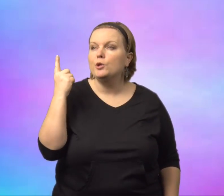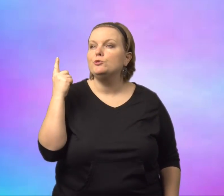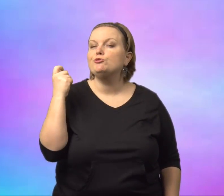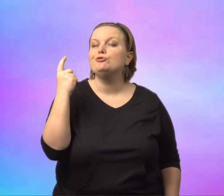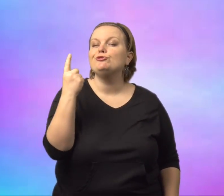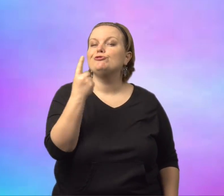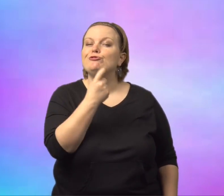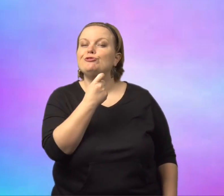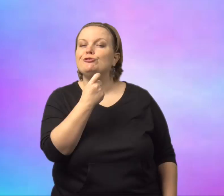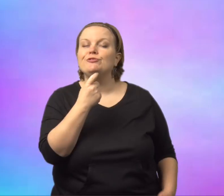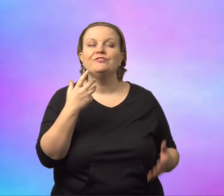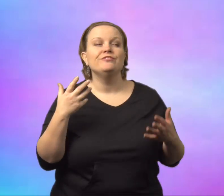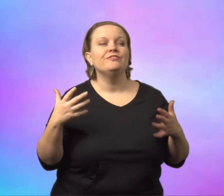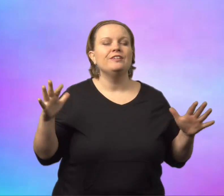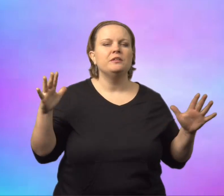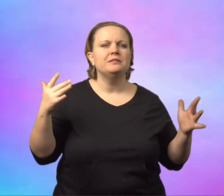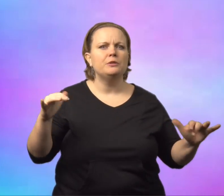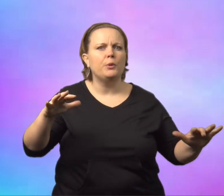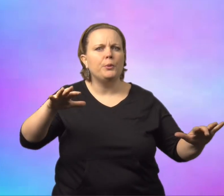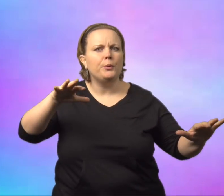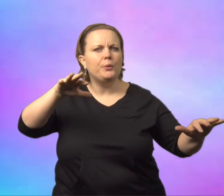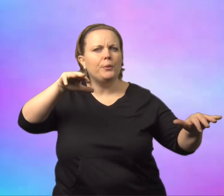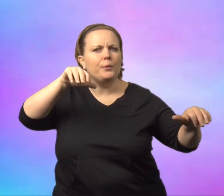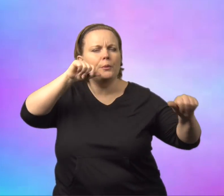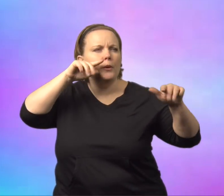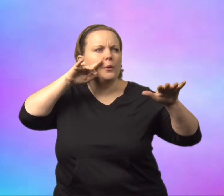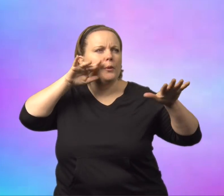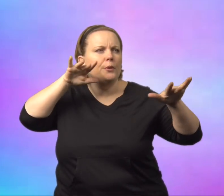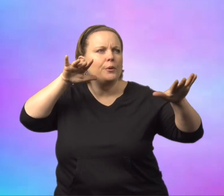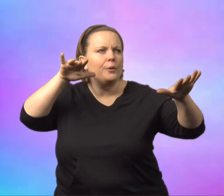For example, when you spray perfume on